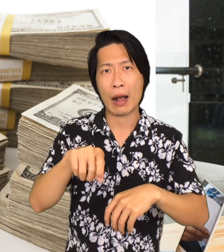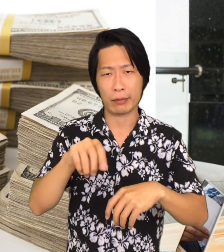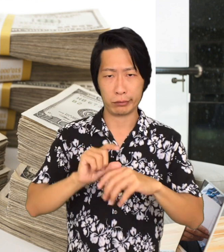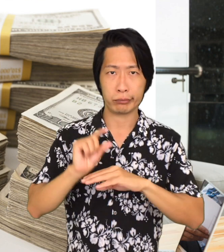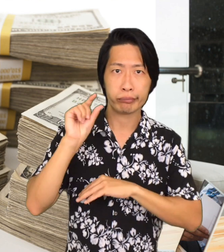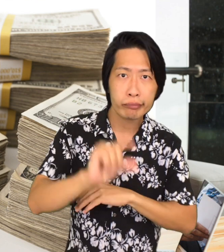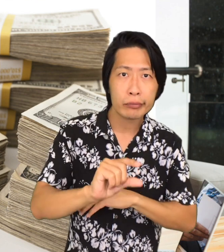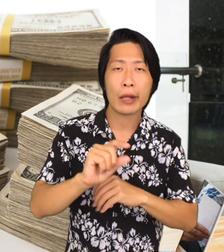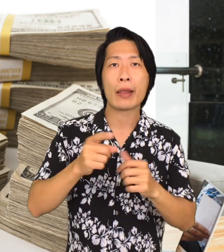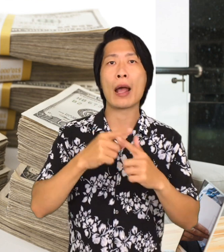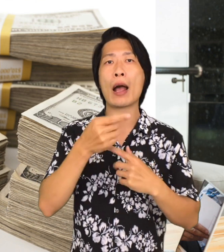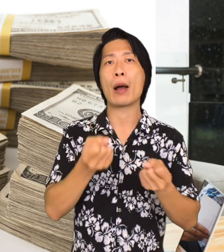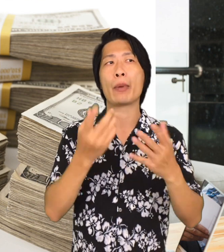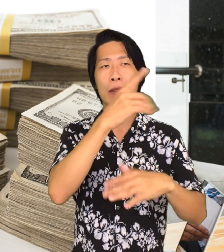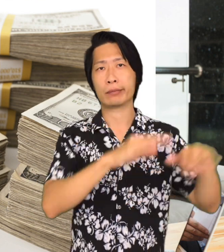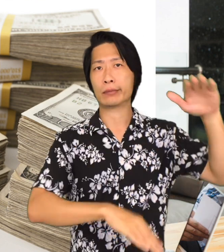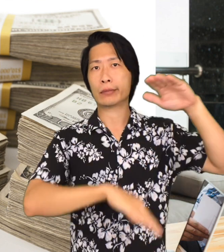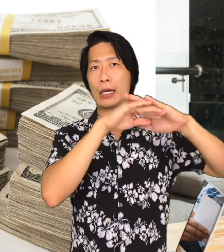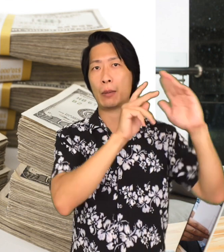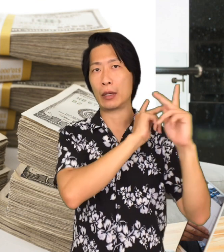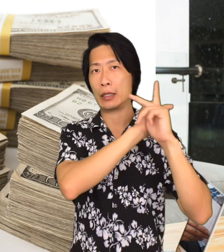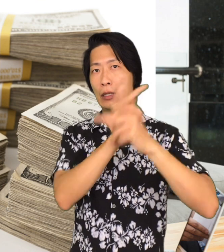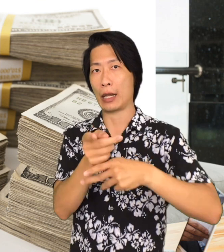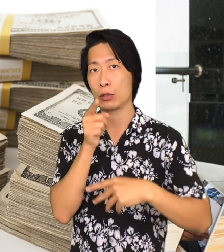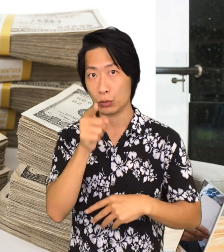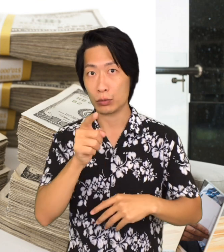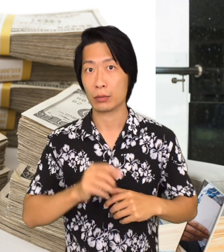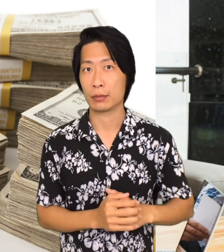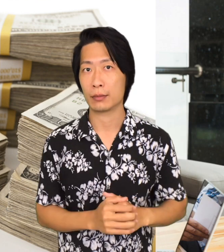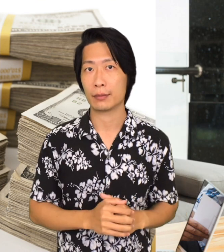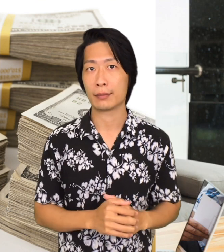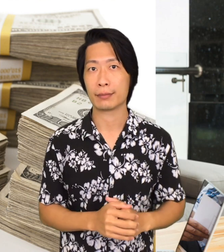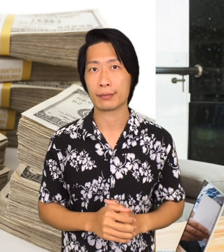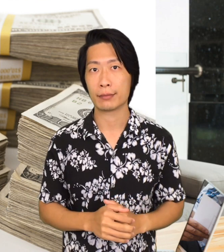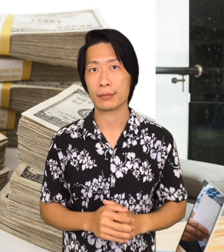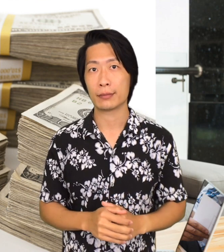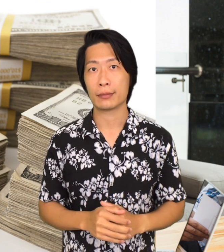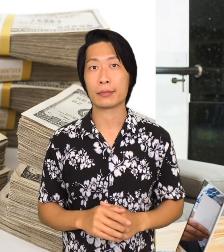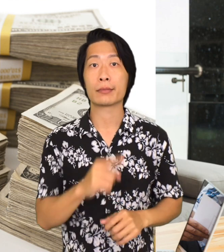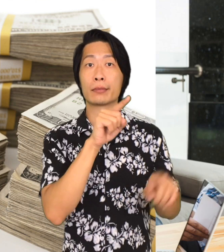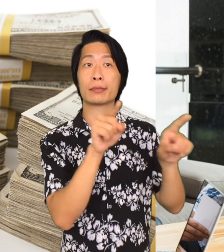and how much maximum amount of money they are willing to lend you.